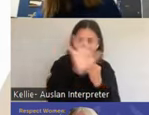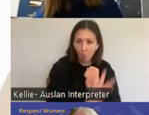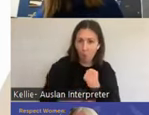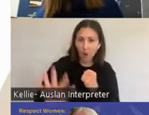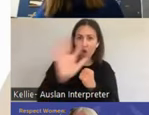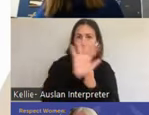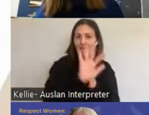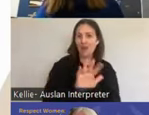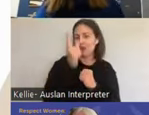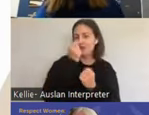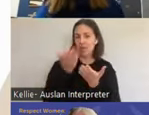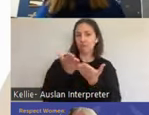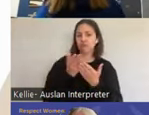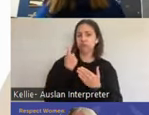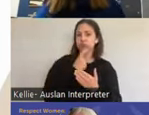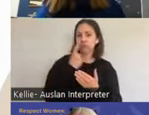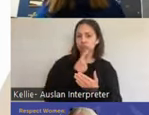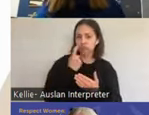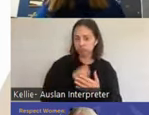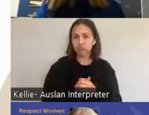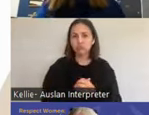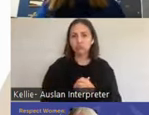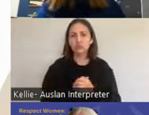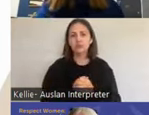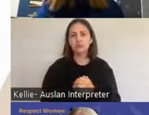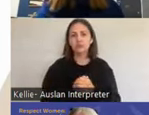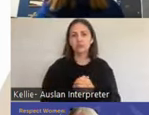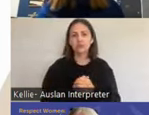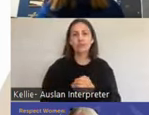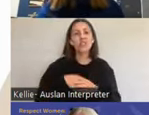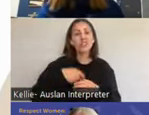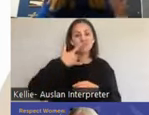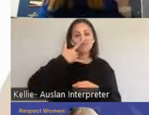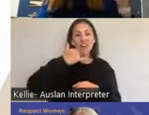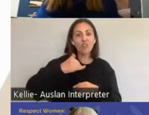probably quite horrifying that we still experience a lot of labioplasties of people wanting to look